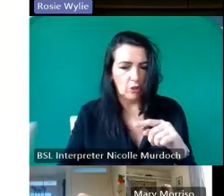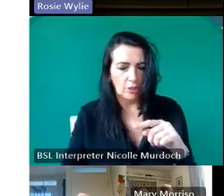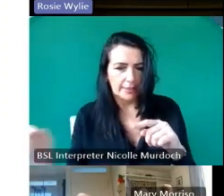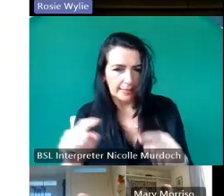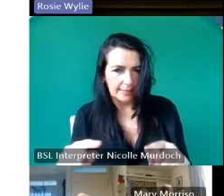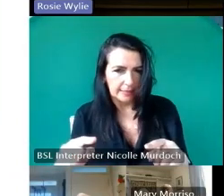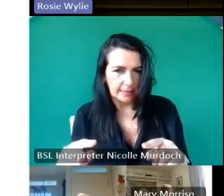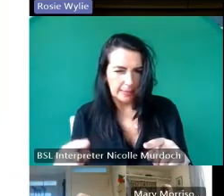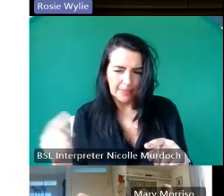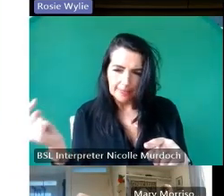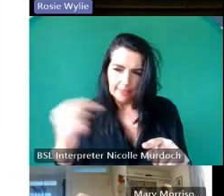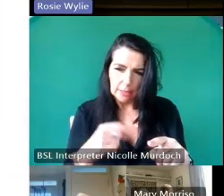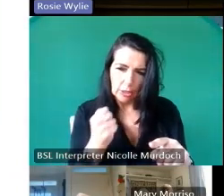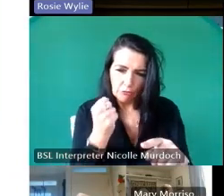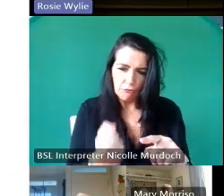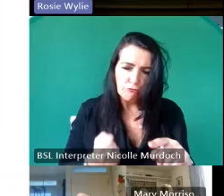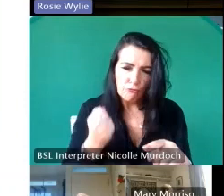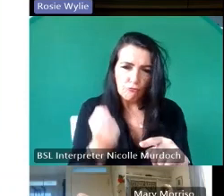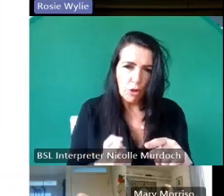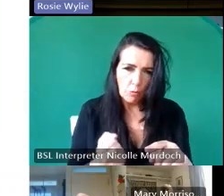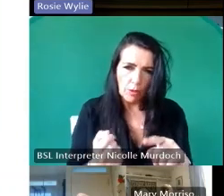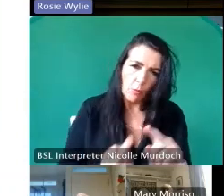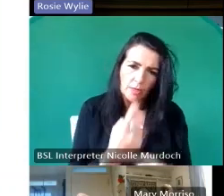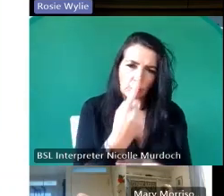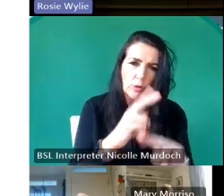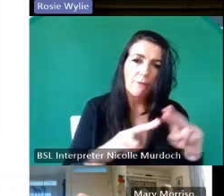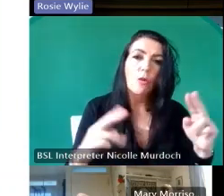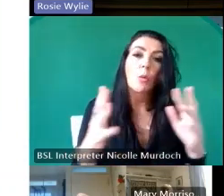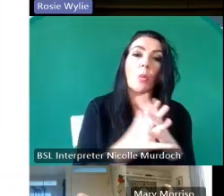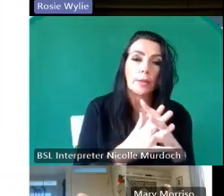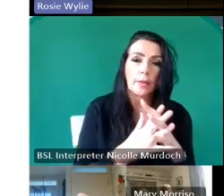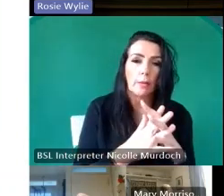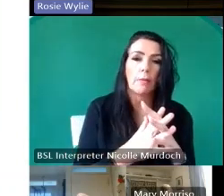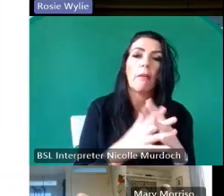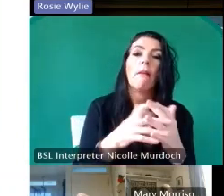line and headed off towards for William Lawrence finally caught up with him in MOA and when the